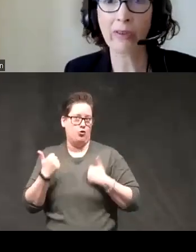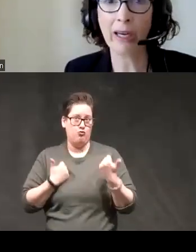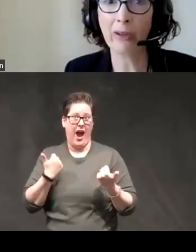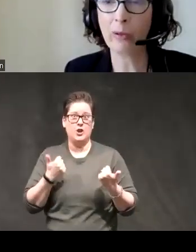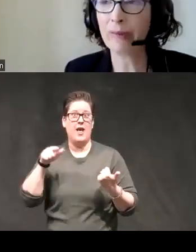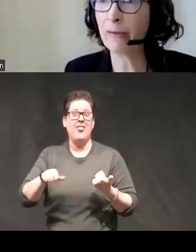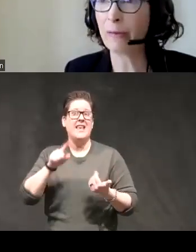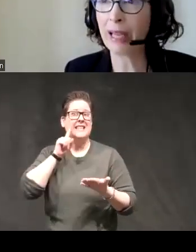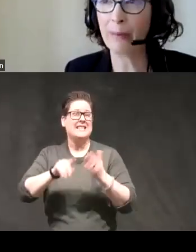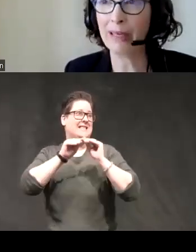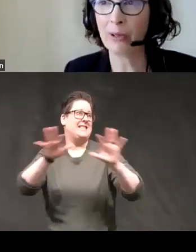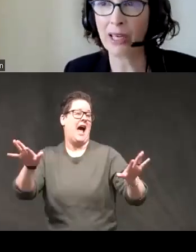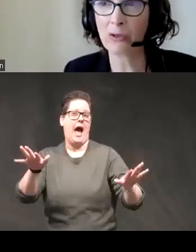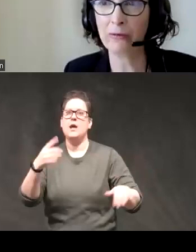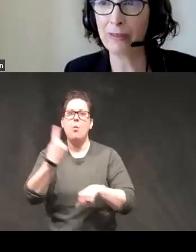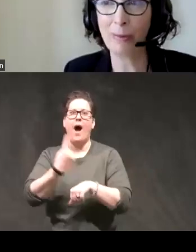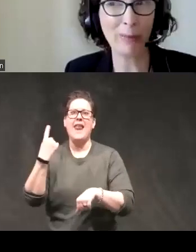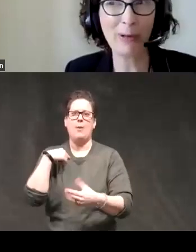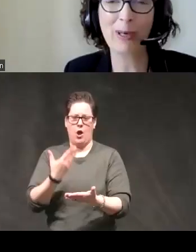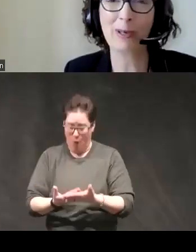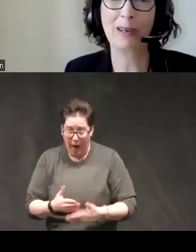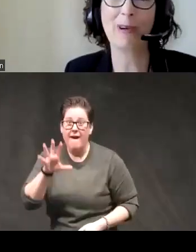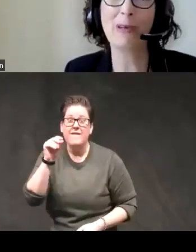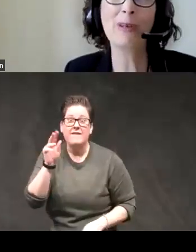of scared us one way when we came into an extra 50 people who had just enrolled